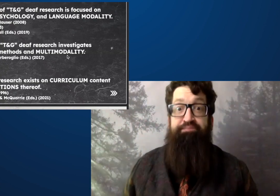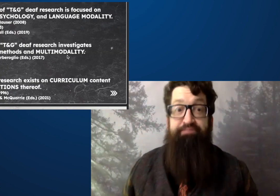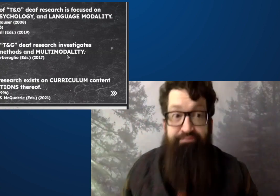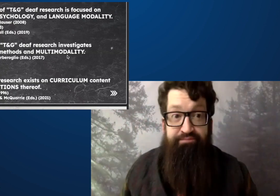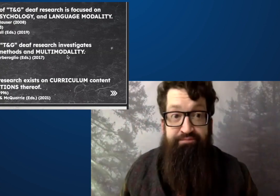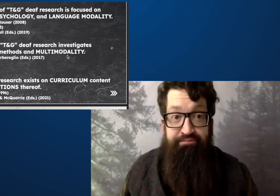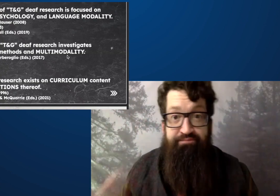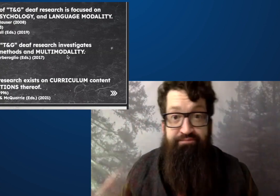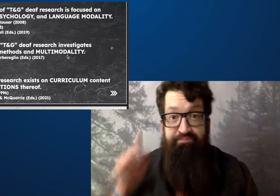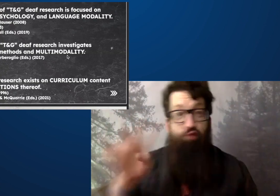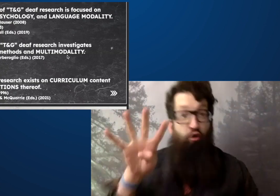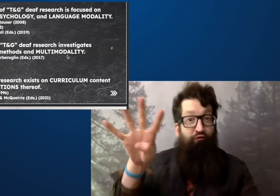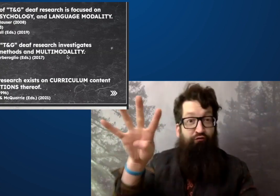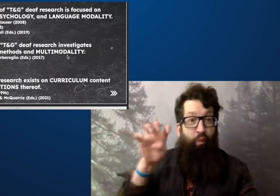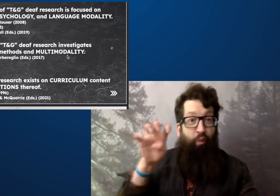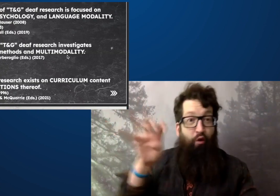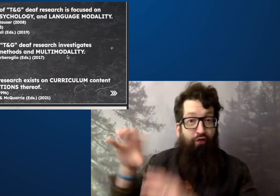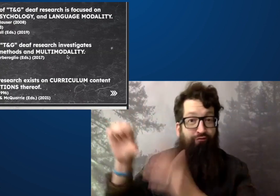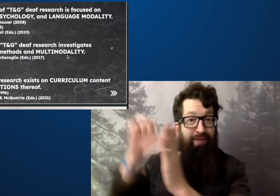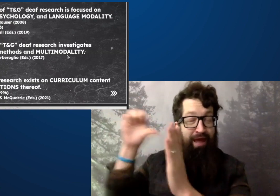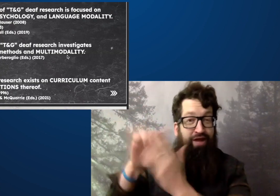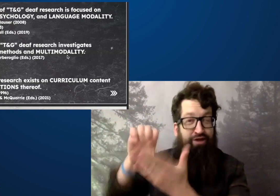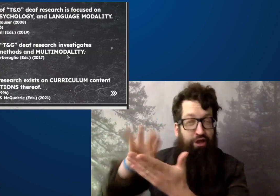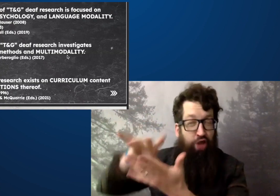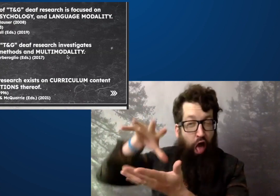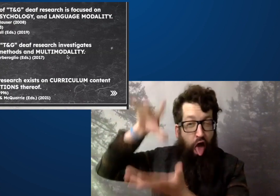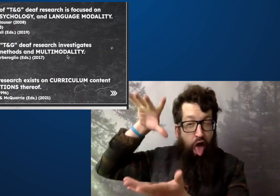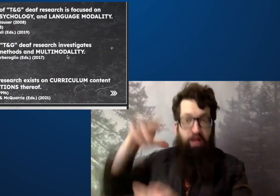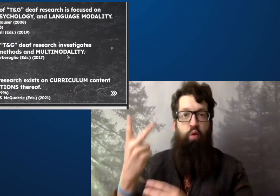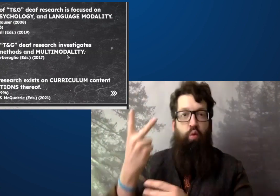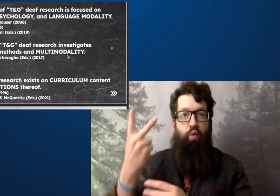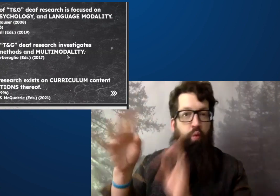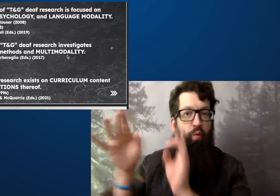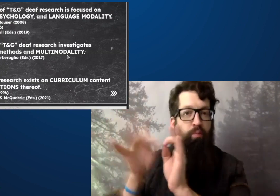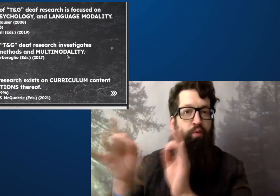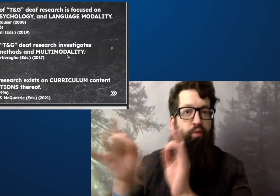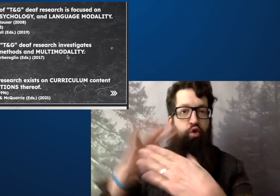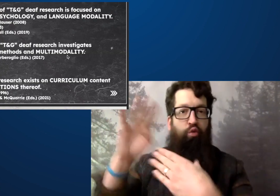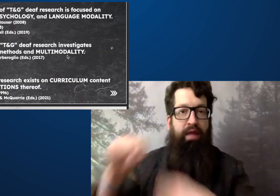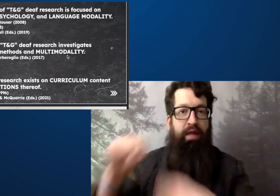Only spoke about it twice. It's a 400 page text.